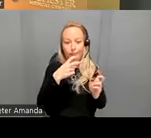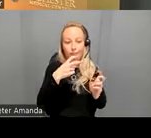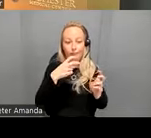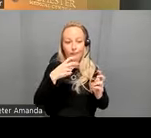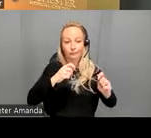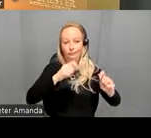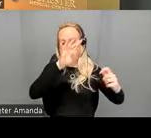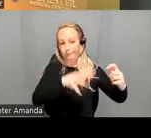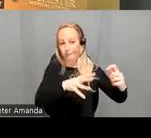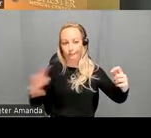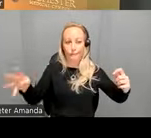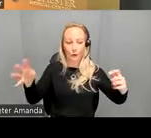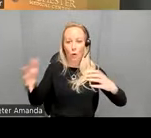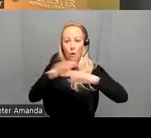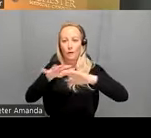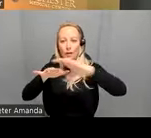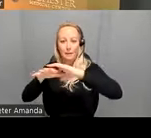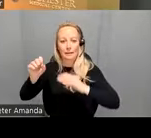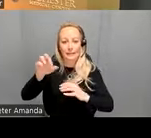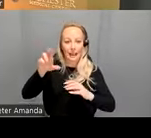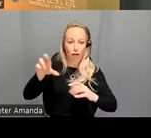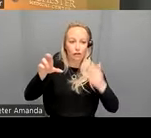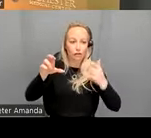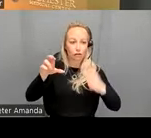scatter with patients in red and controls in green and you can see that there's a